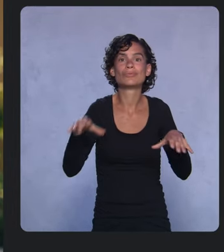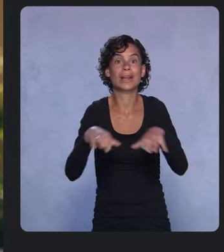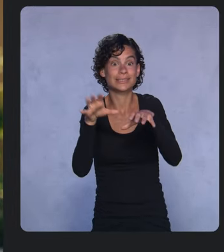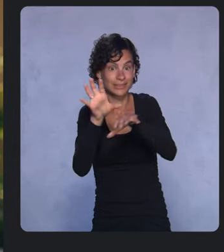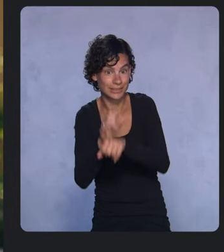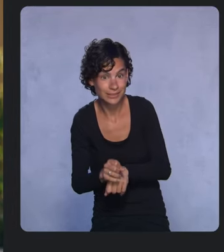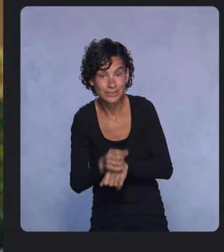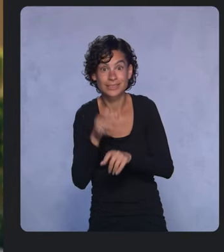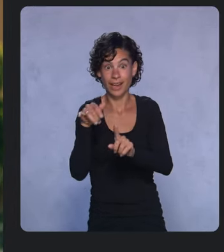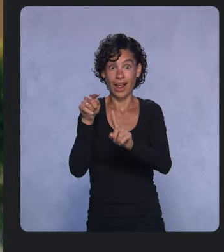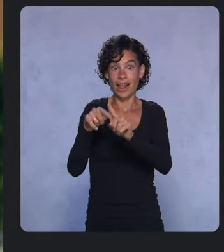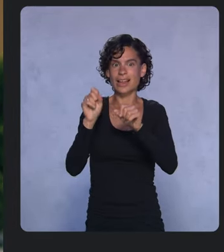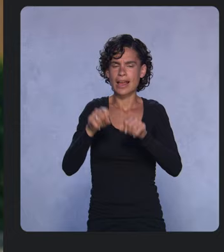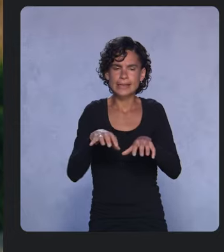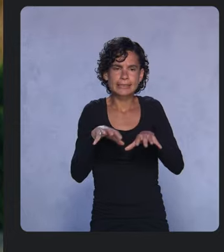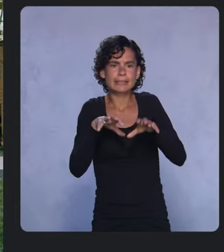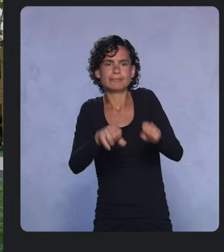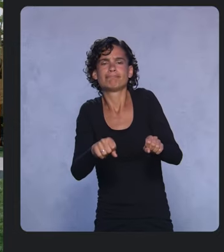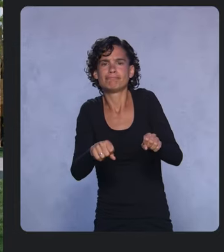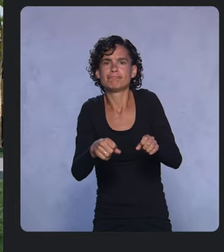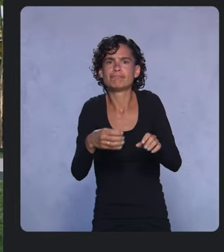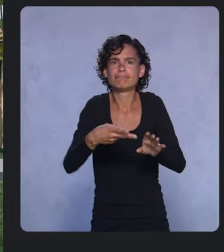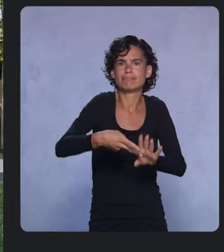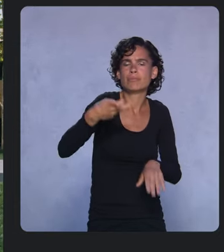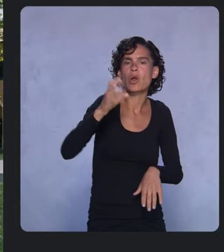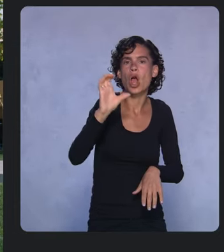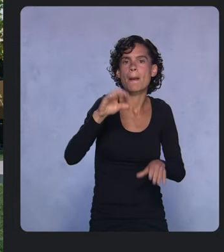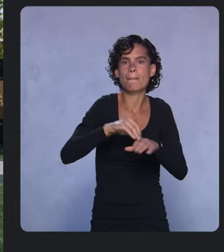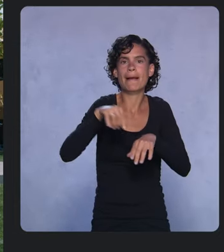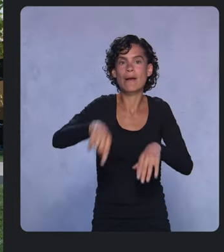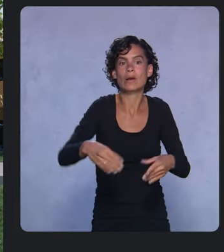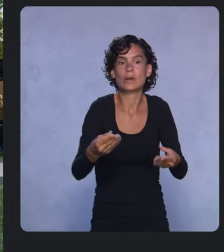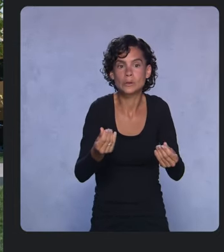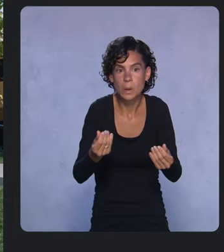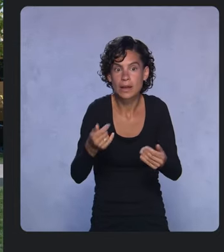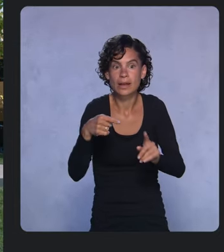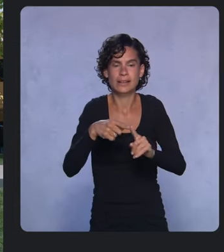Examples like this show how developers coming together can be such a powerful force,